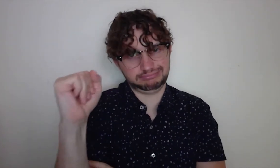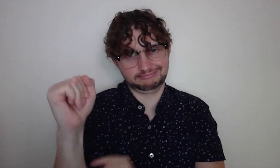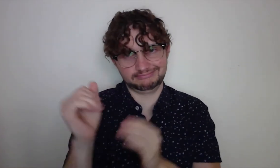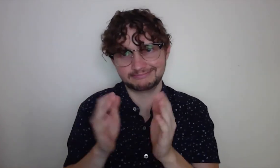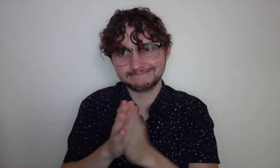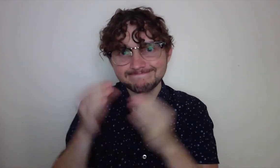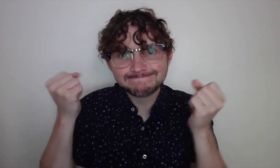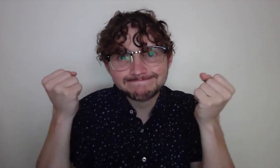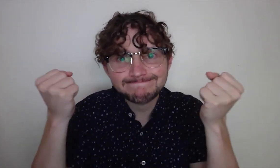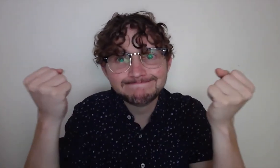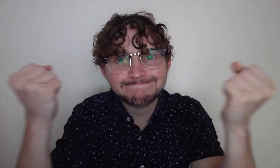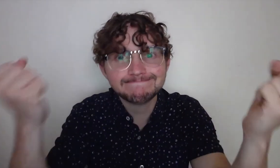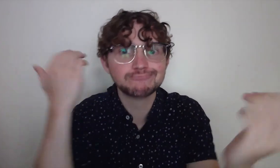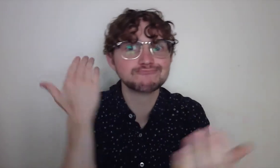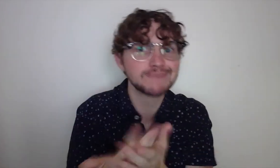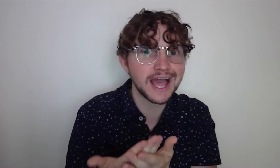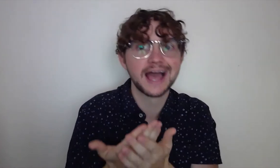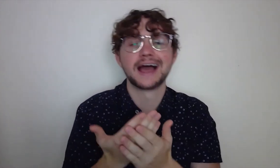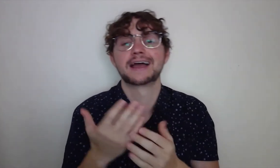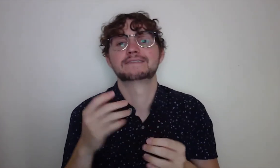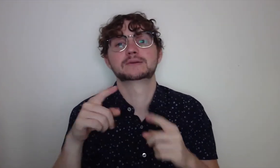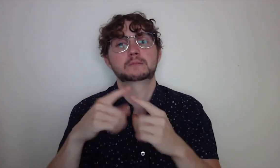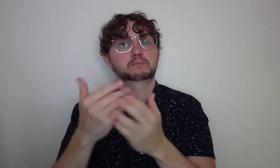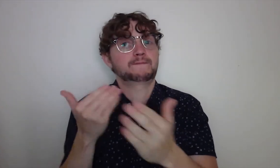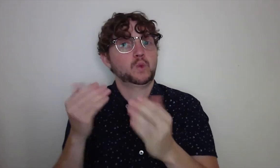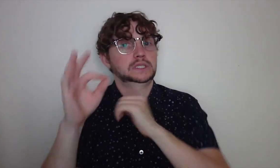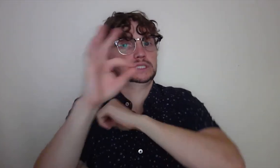excited, I decided that after work, I would jump